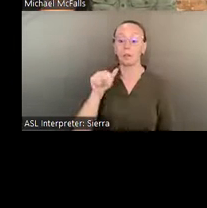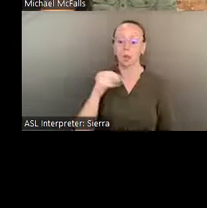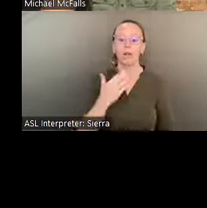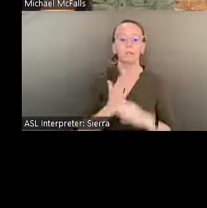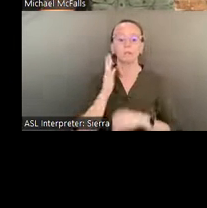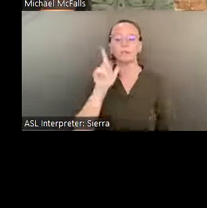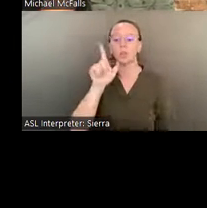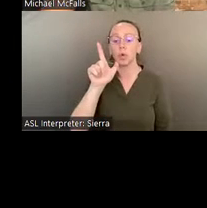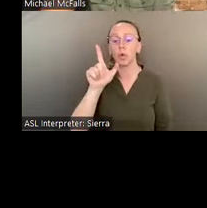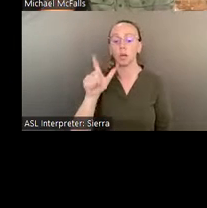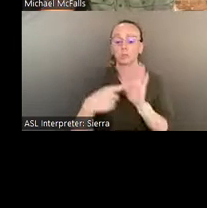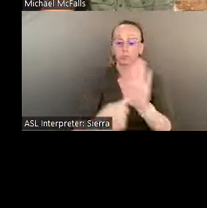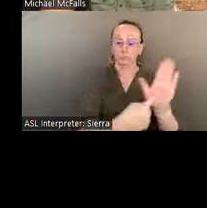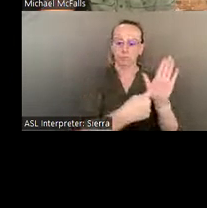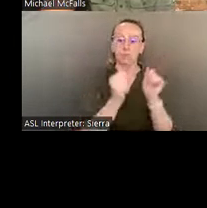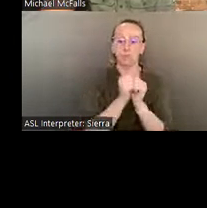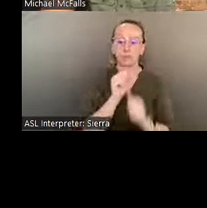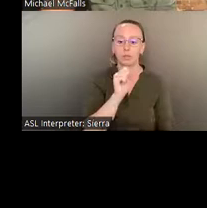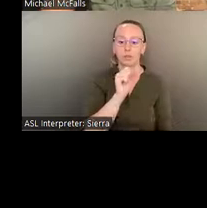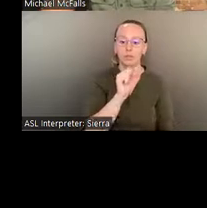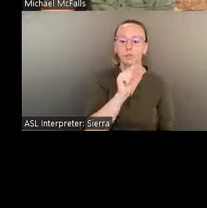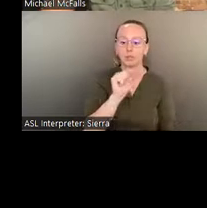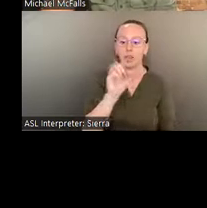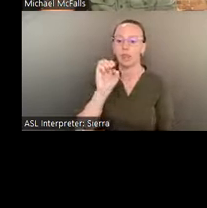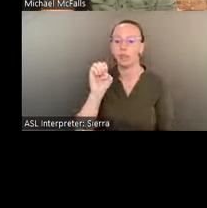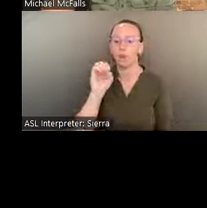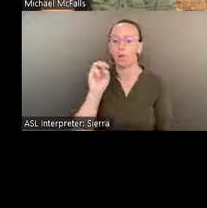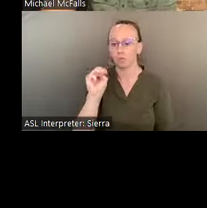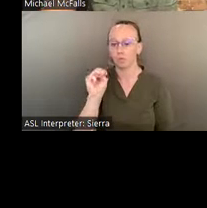both shown nationally and internationally, we've shown in locations like The Drawing